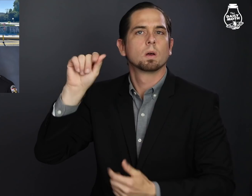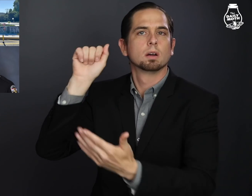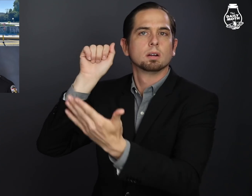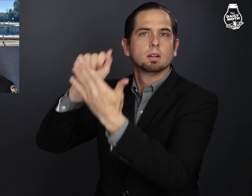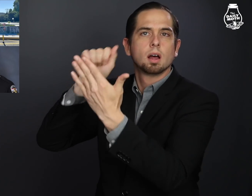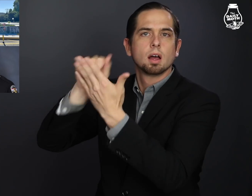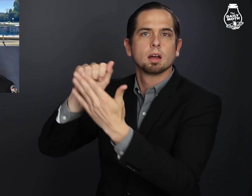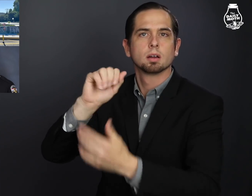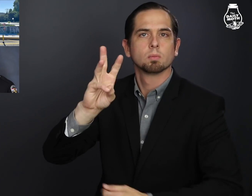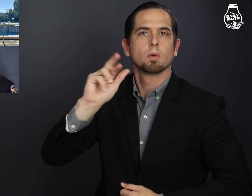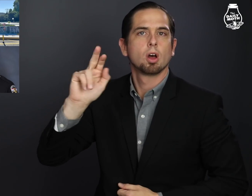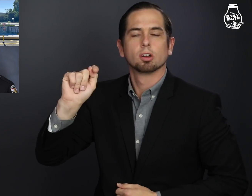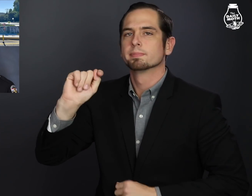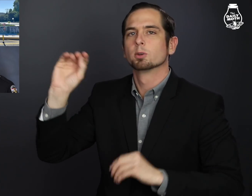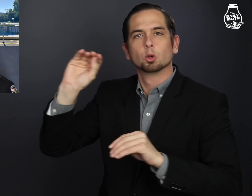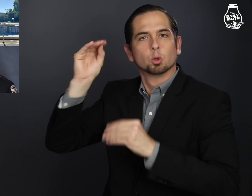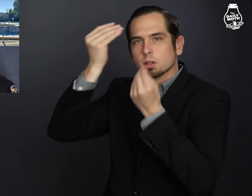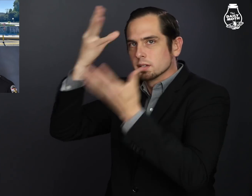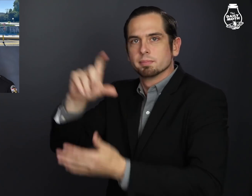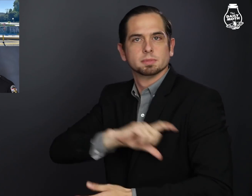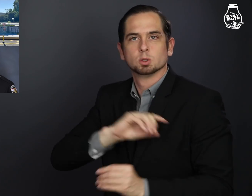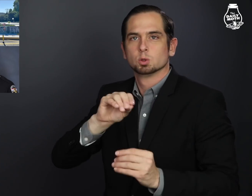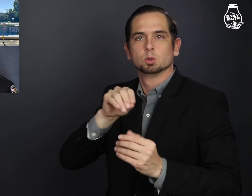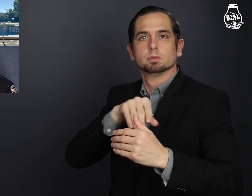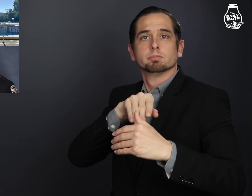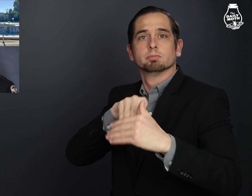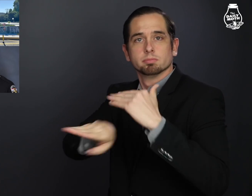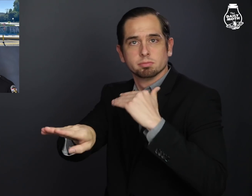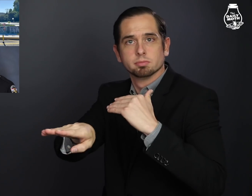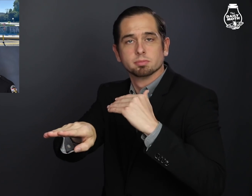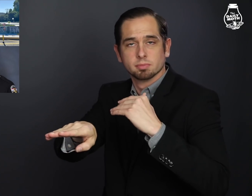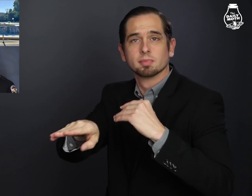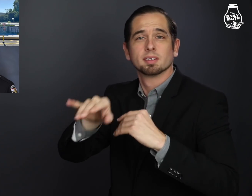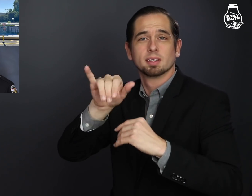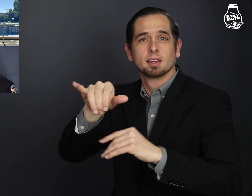on a no-knock warrant.